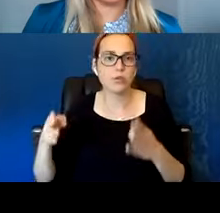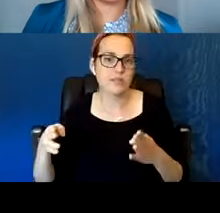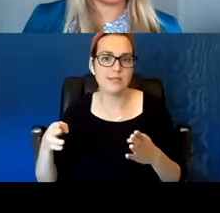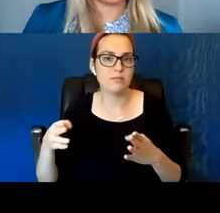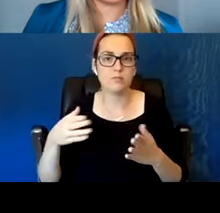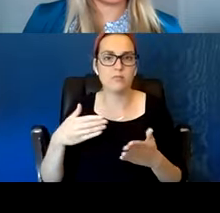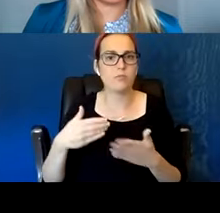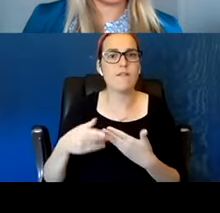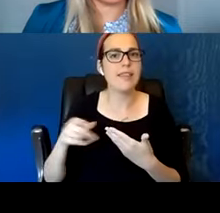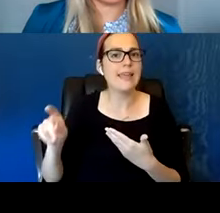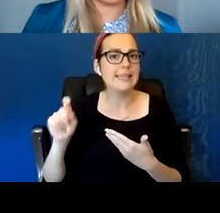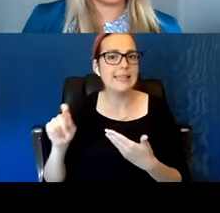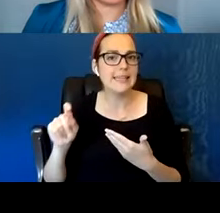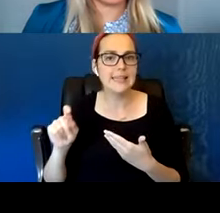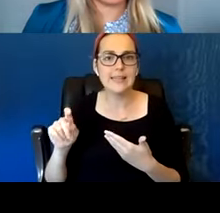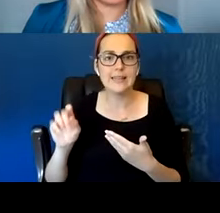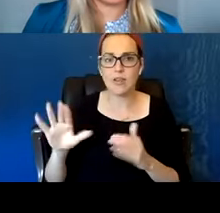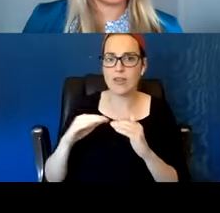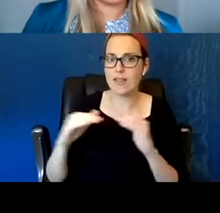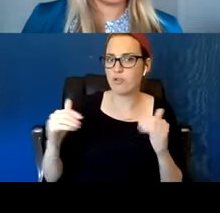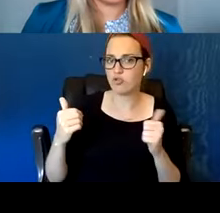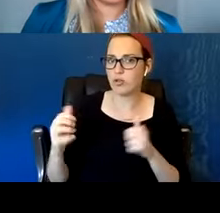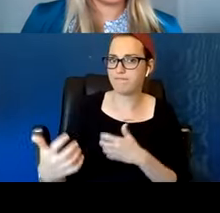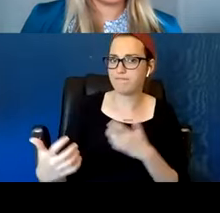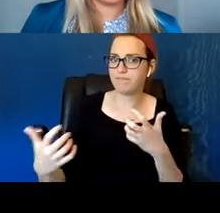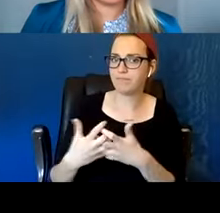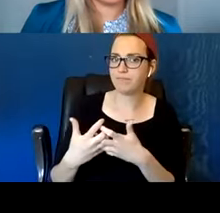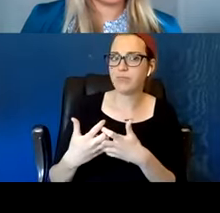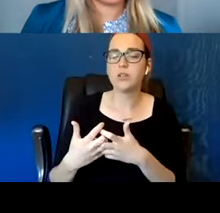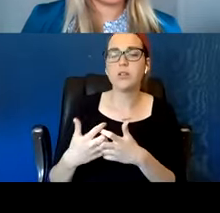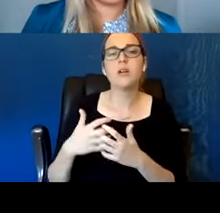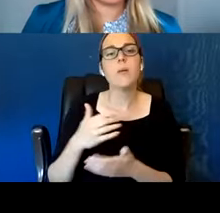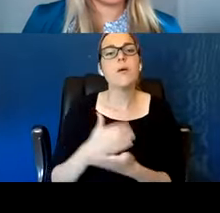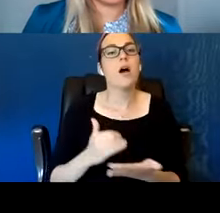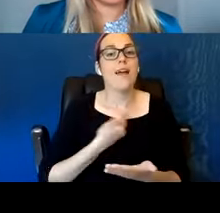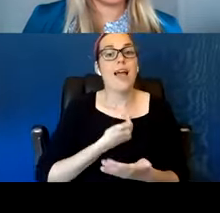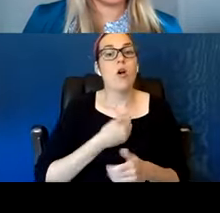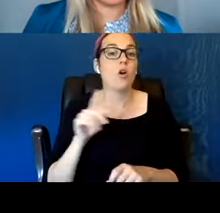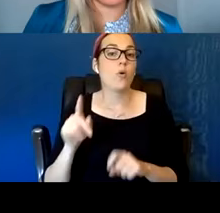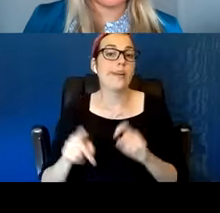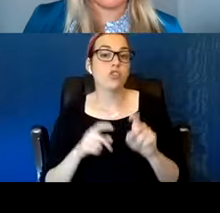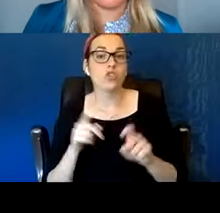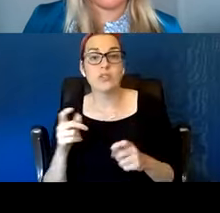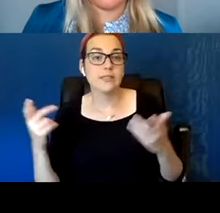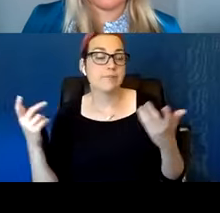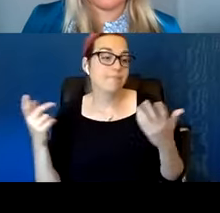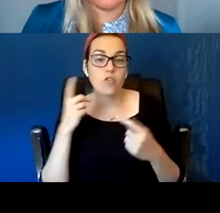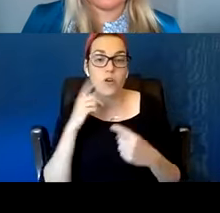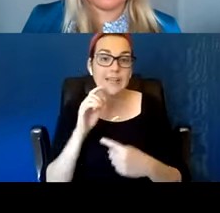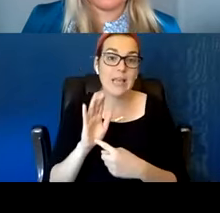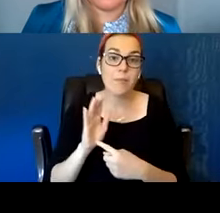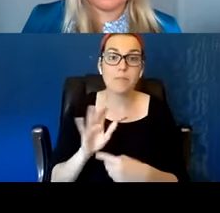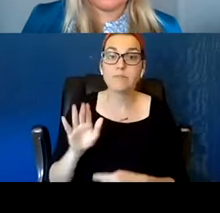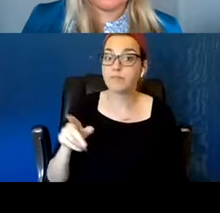Obviously, part of our questions are you a good reader, are you a good writer?